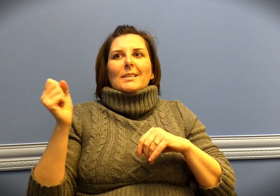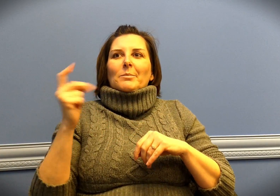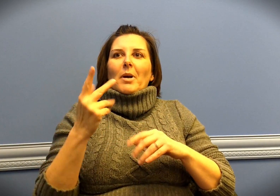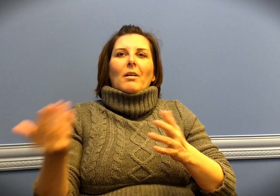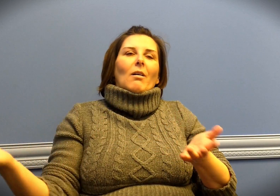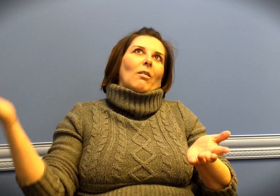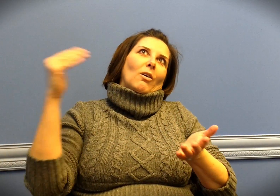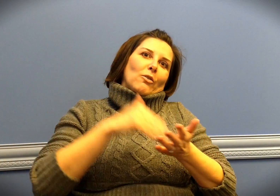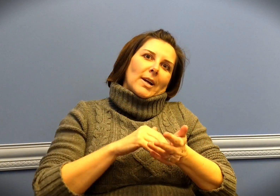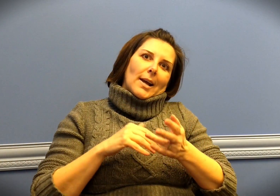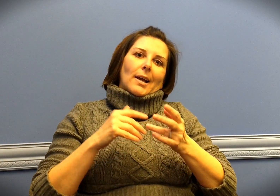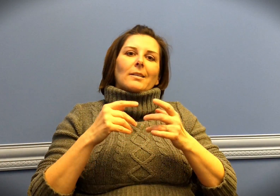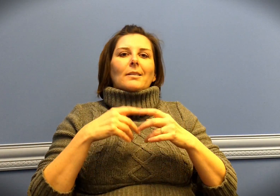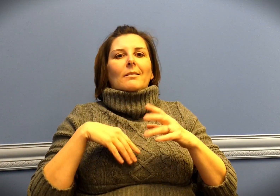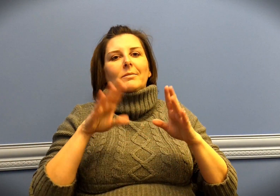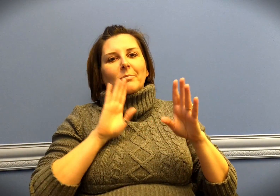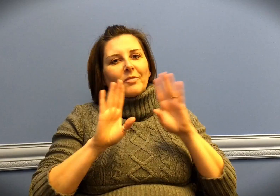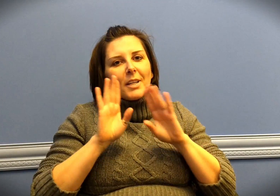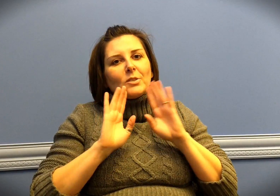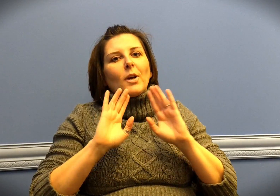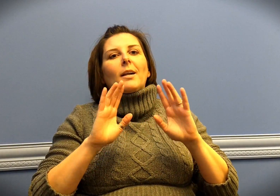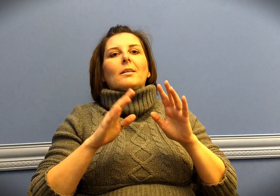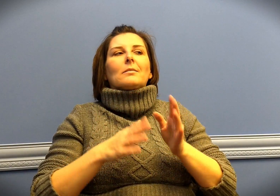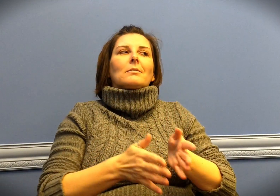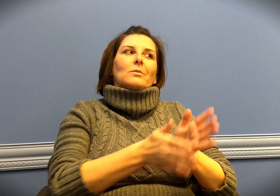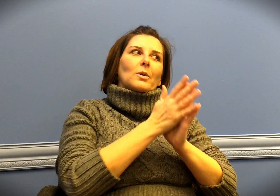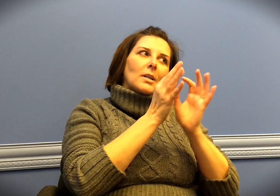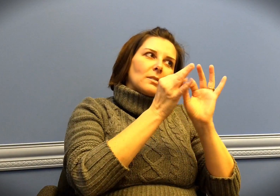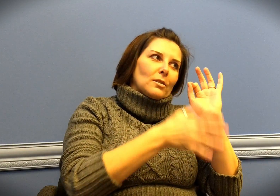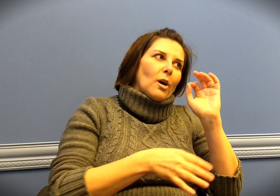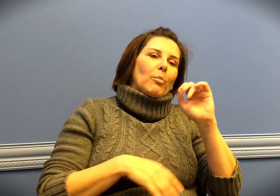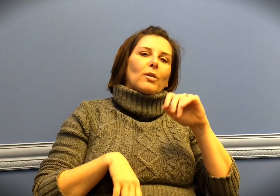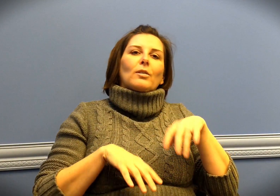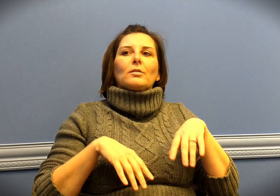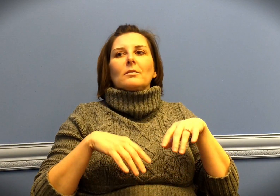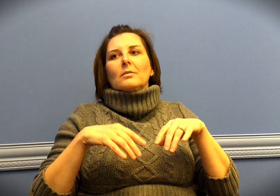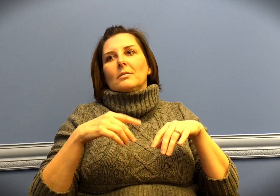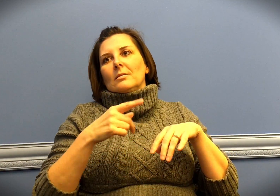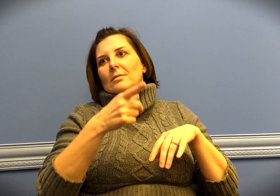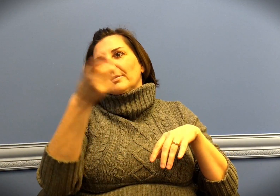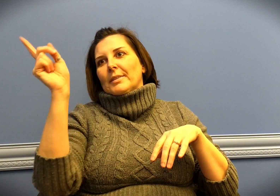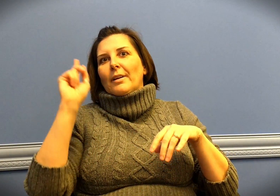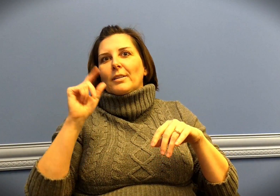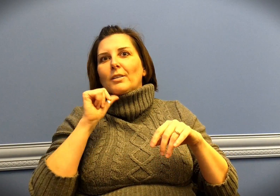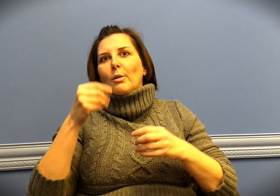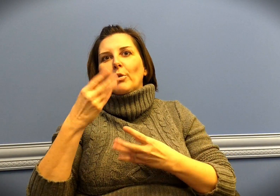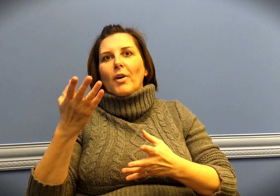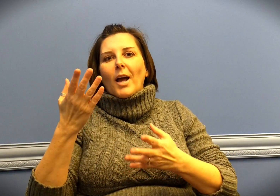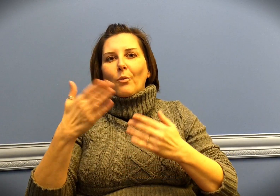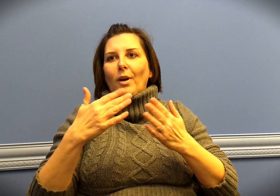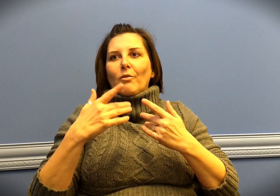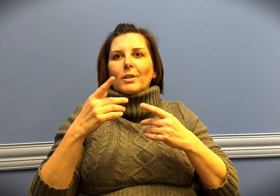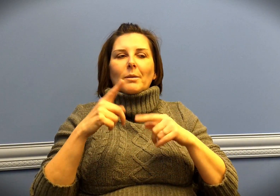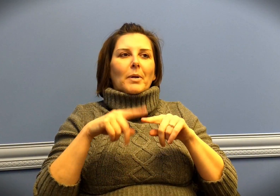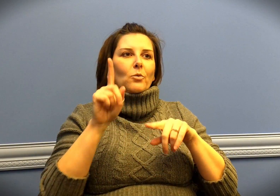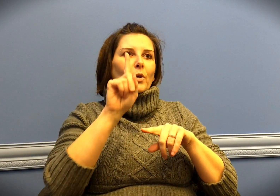So I went back all over again to all the frustrations of requesting interpreters, and people deciding not to provide them.